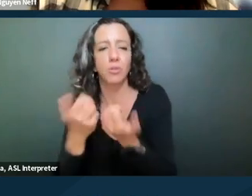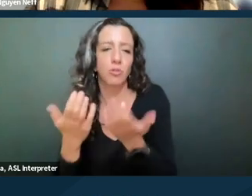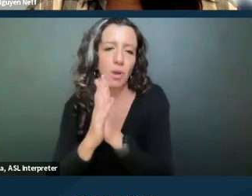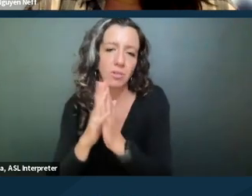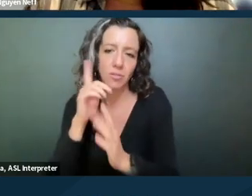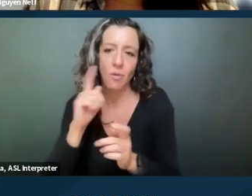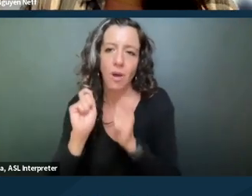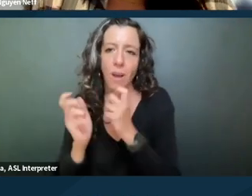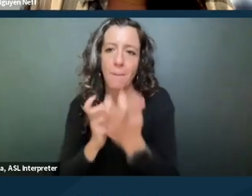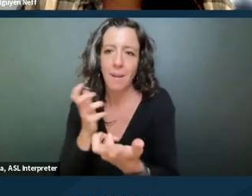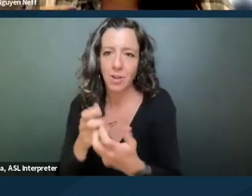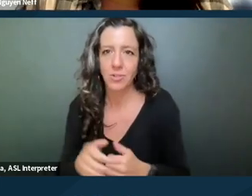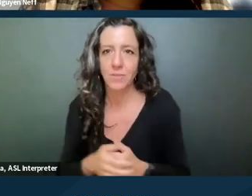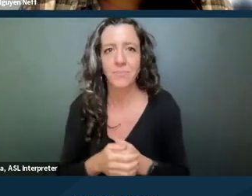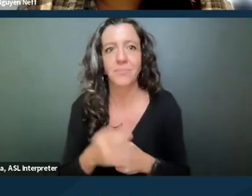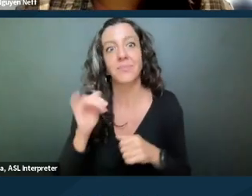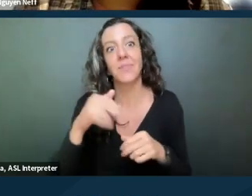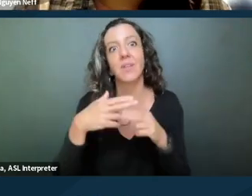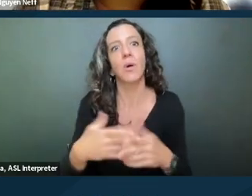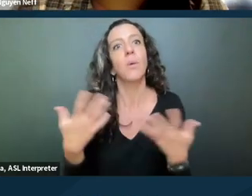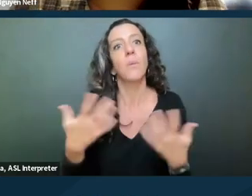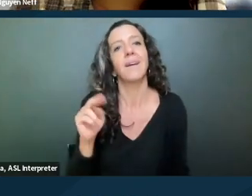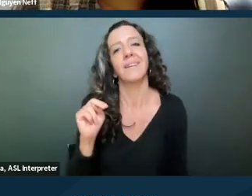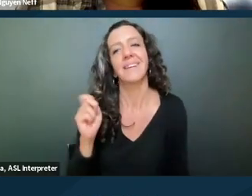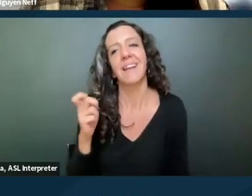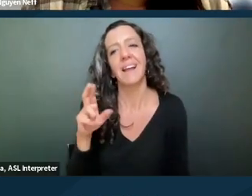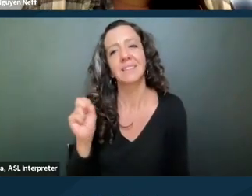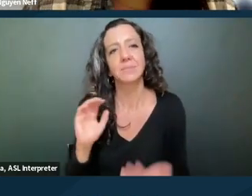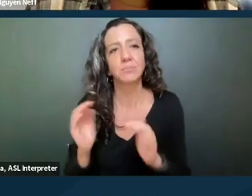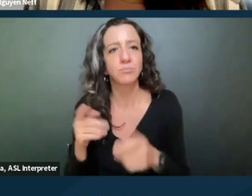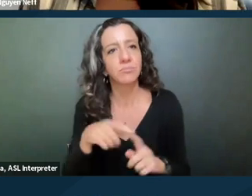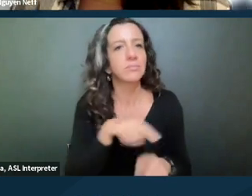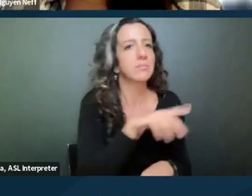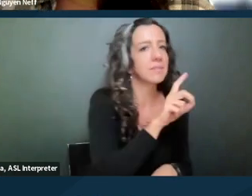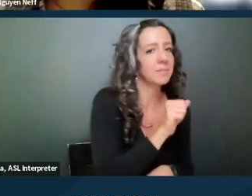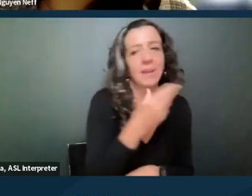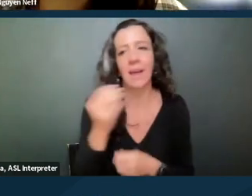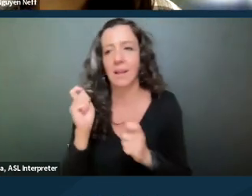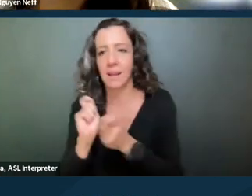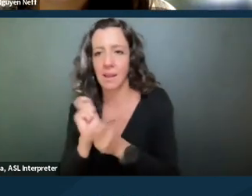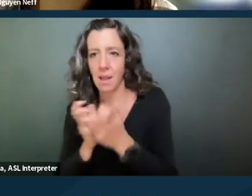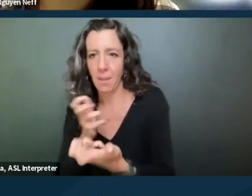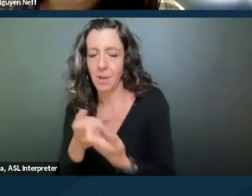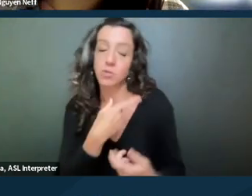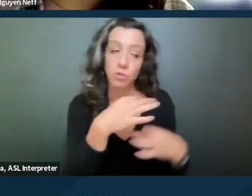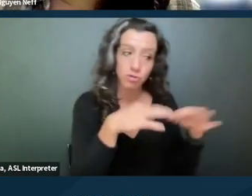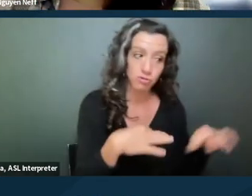So it's generally referred to as the nexus between the disability and accommodation. So you're gonna describe a disability, you're gonna describe the accommodation that you need,